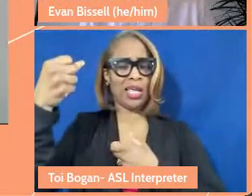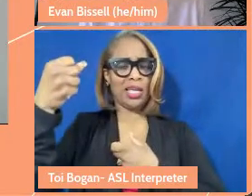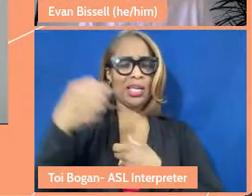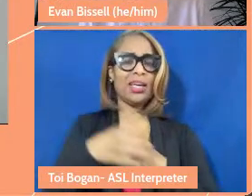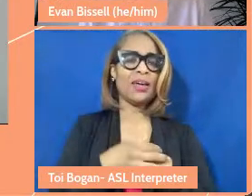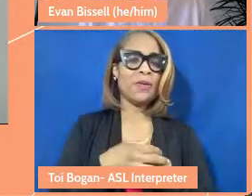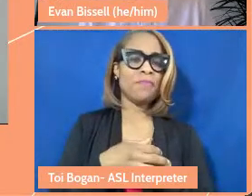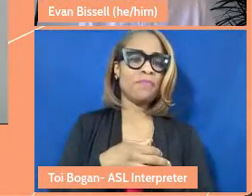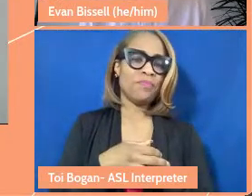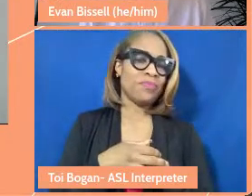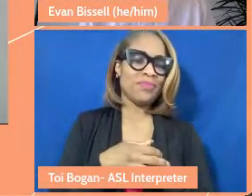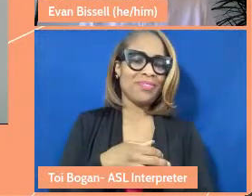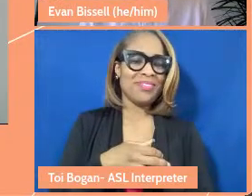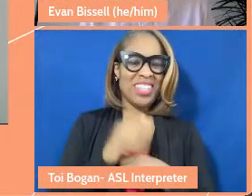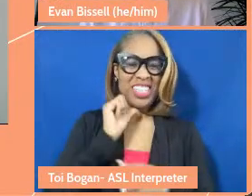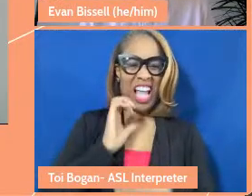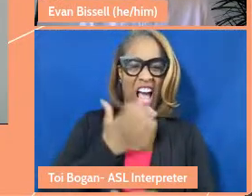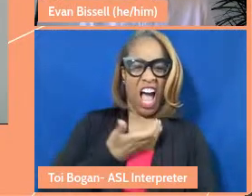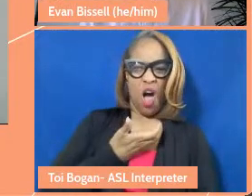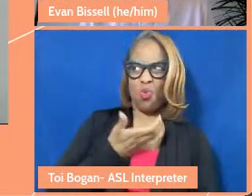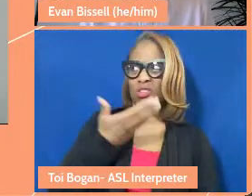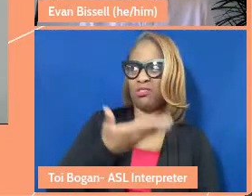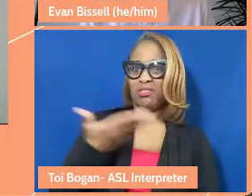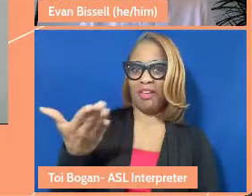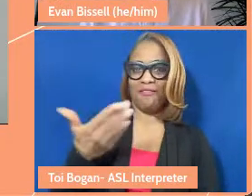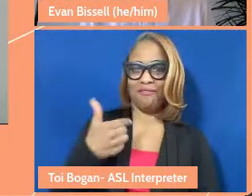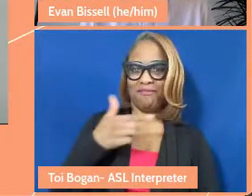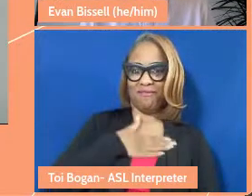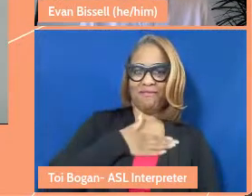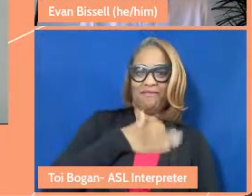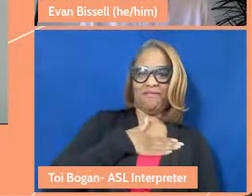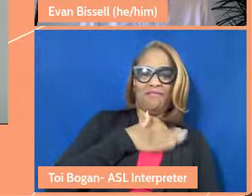It's not our stuff, and what we have of value is each other.